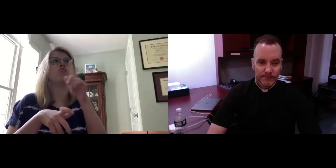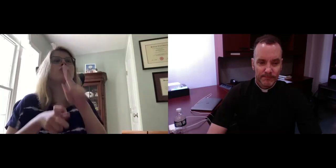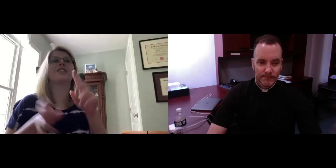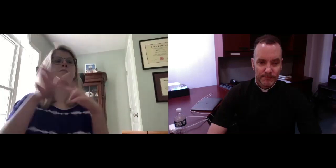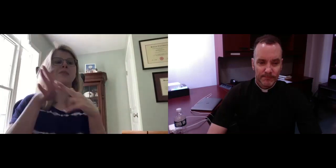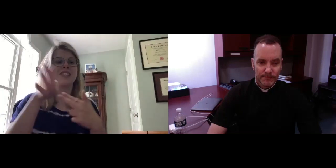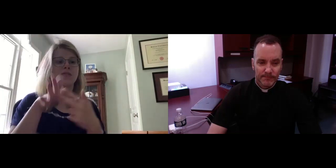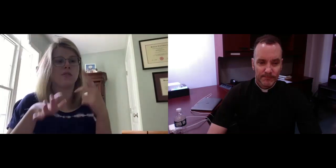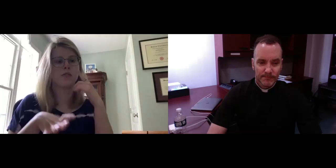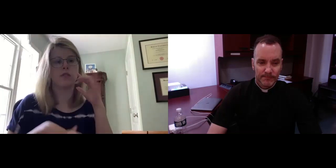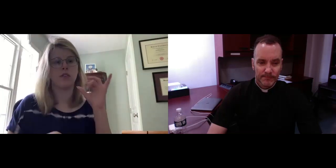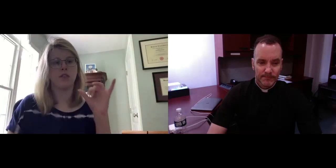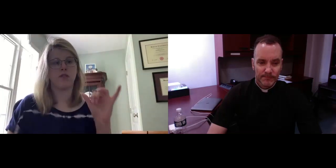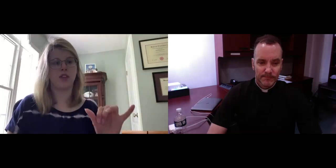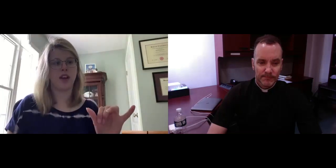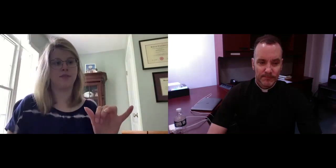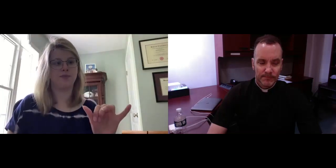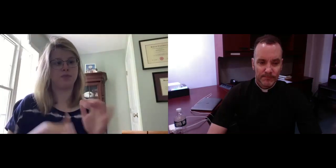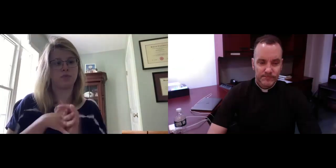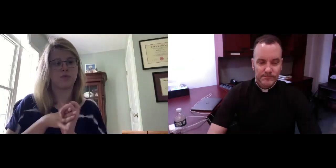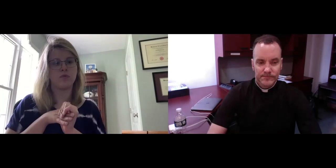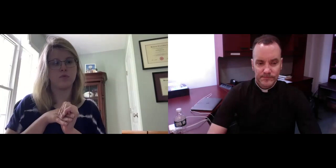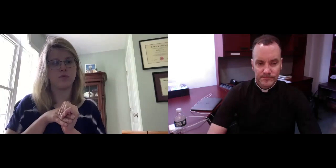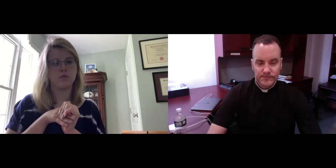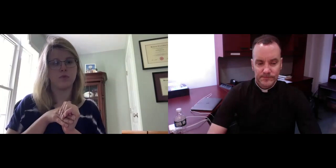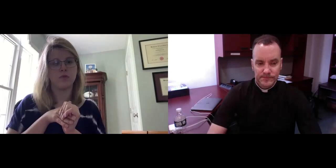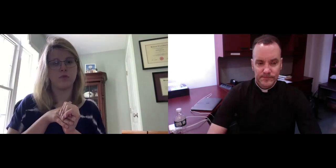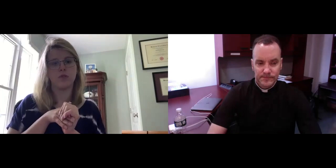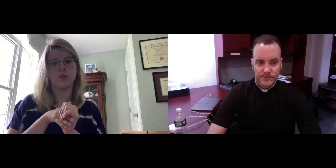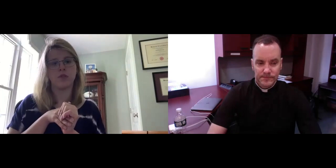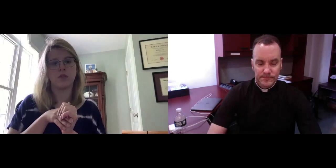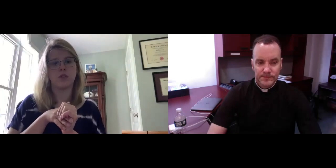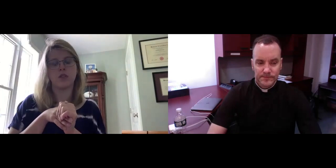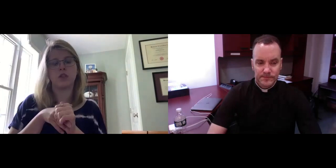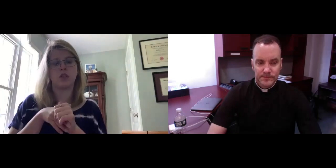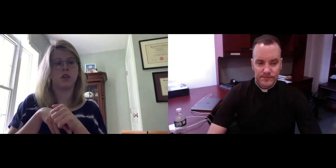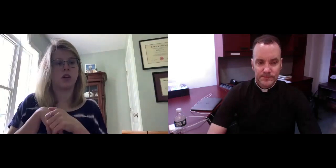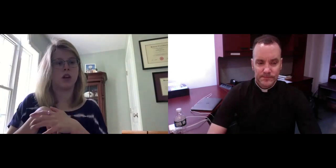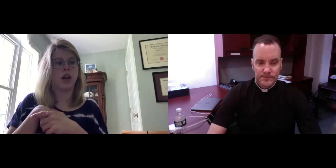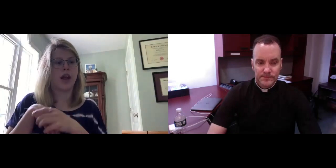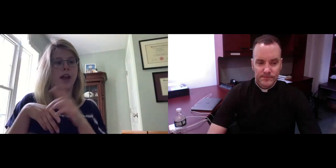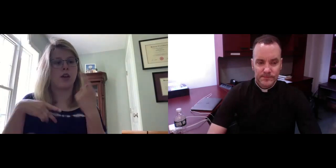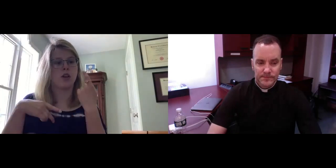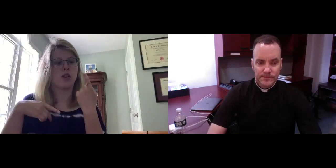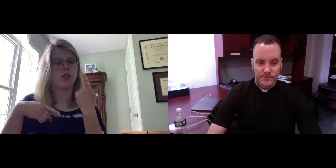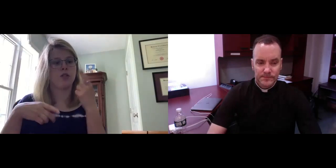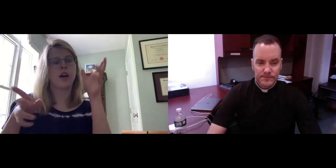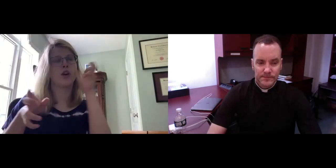and say, "oh yeah, we help people and support people," but is that really gonna produce lasting change ?